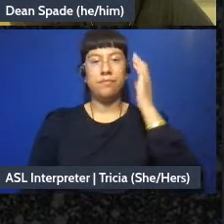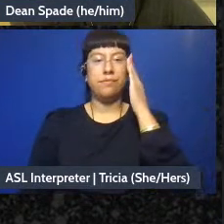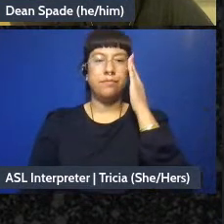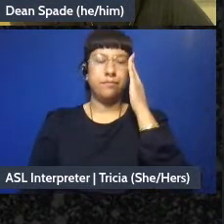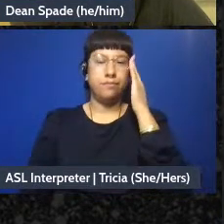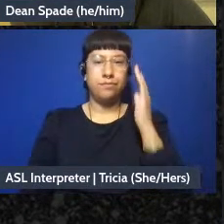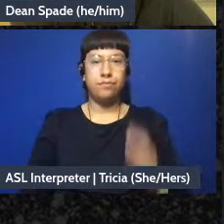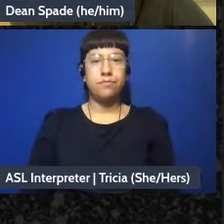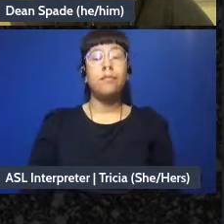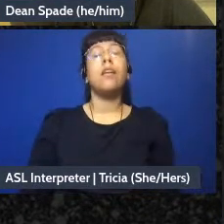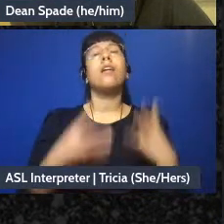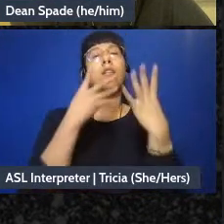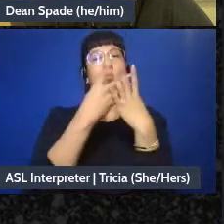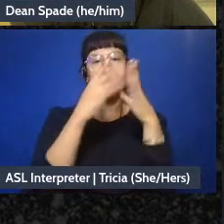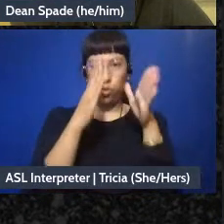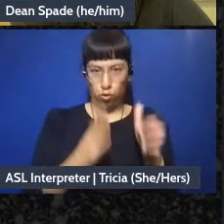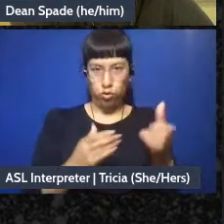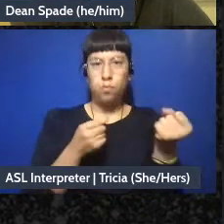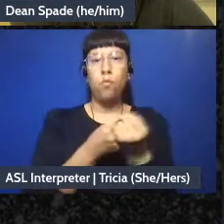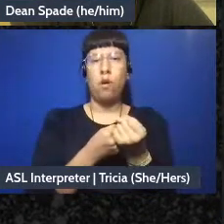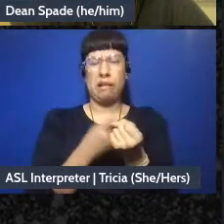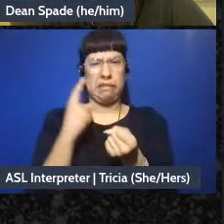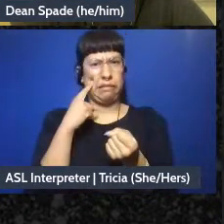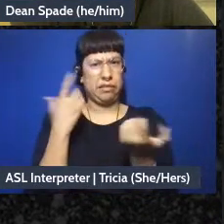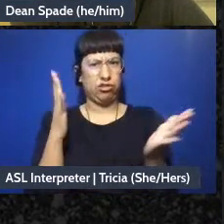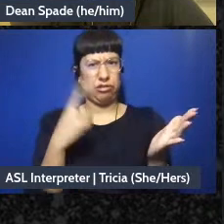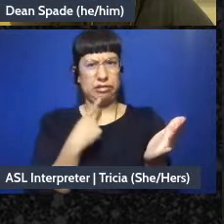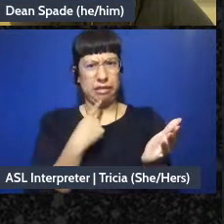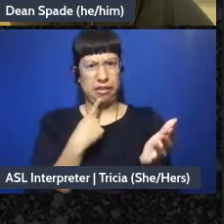Prisoner support, maybe I already said that, tool library